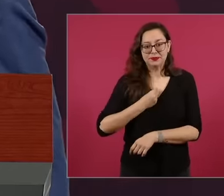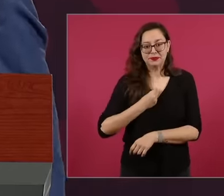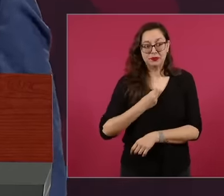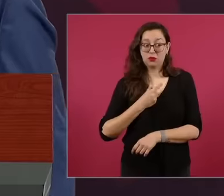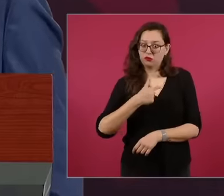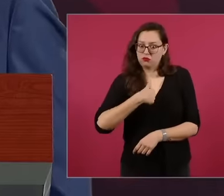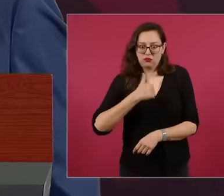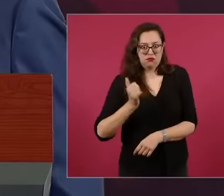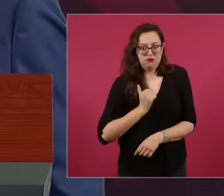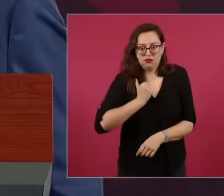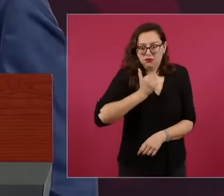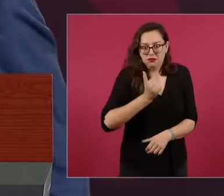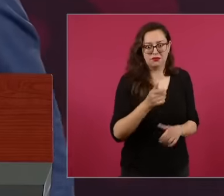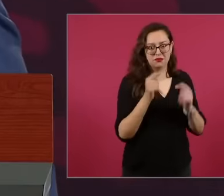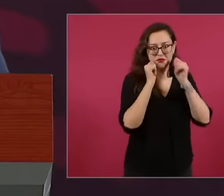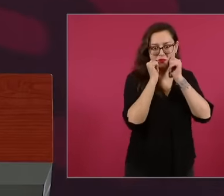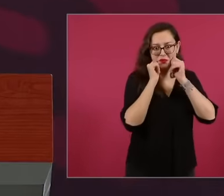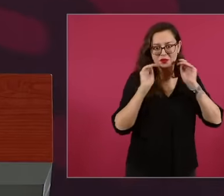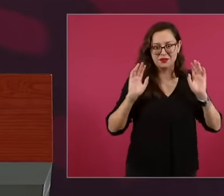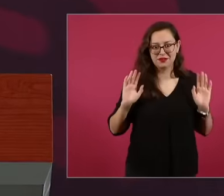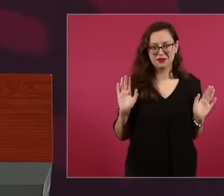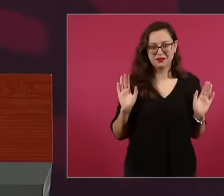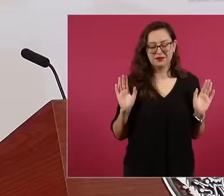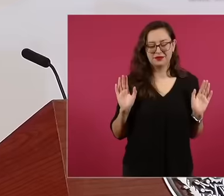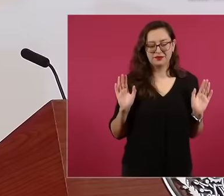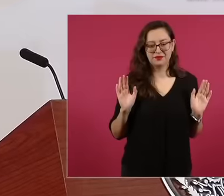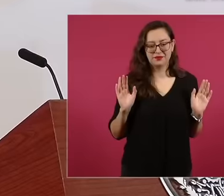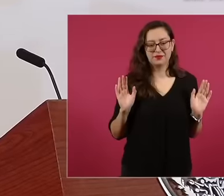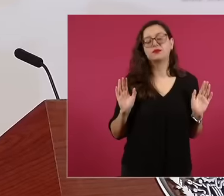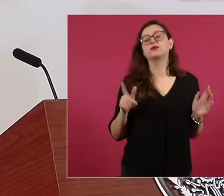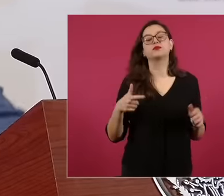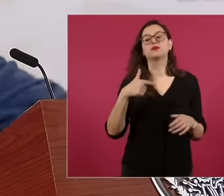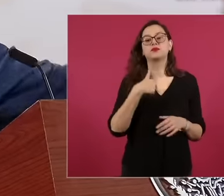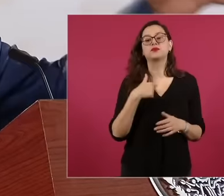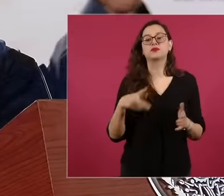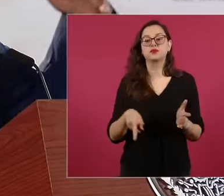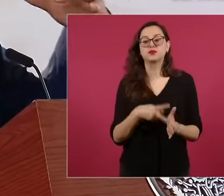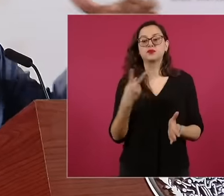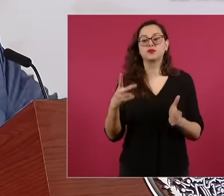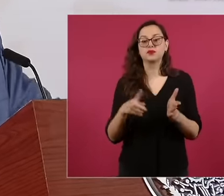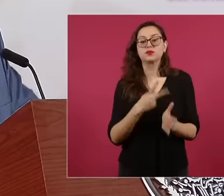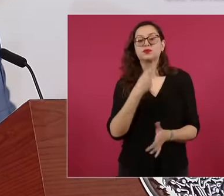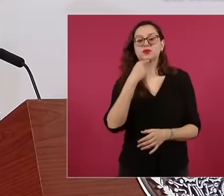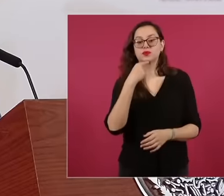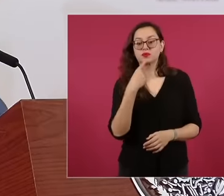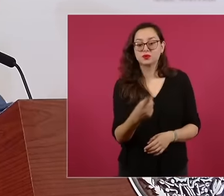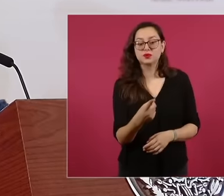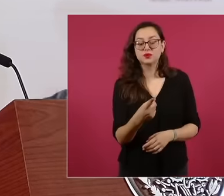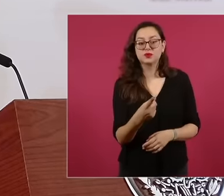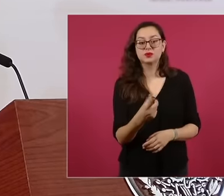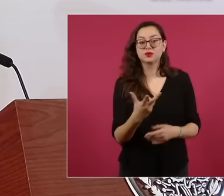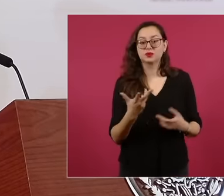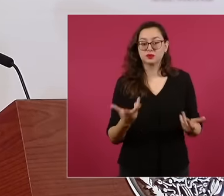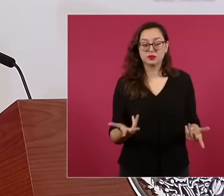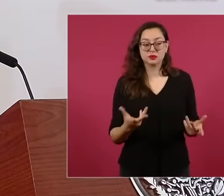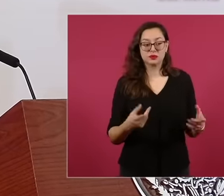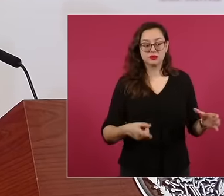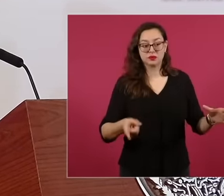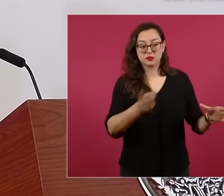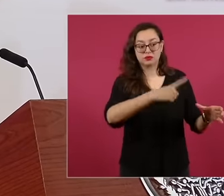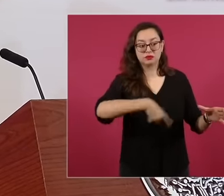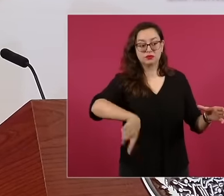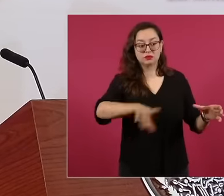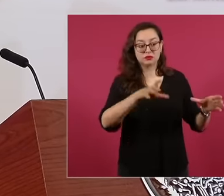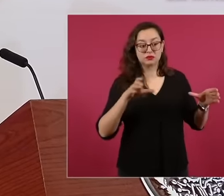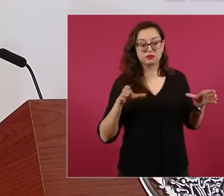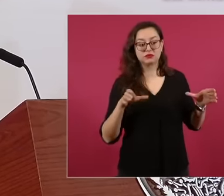I have already talked to you a lot about how when there was an information blockade after